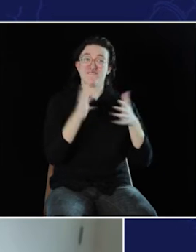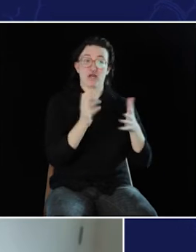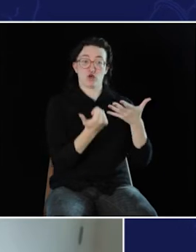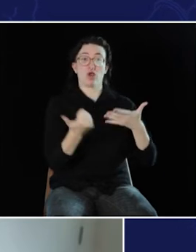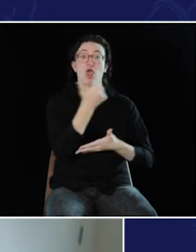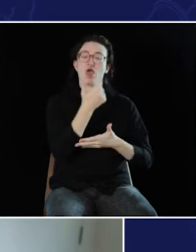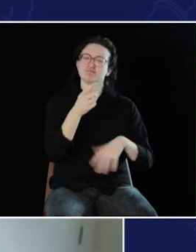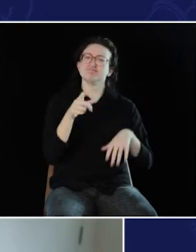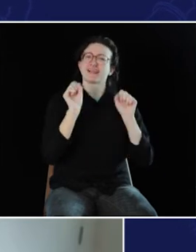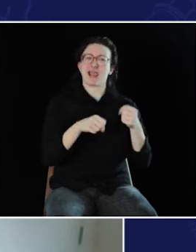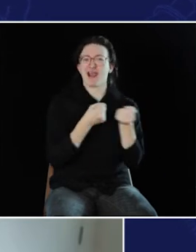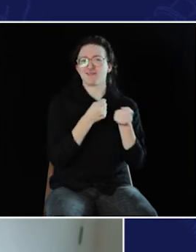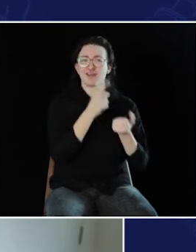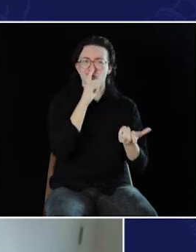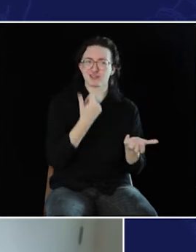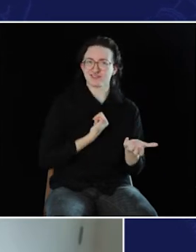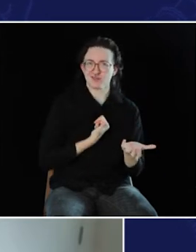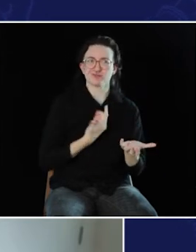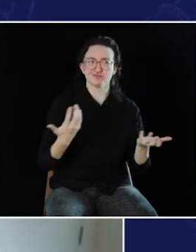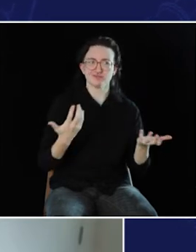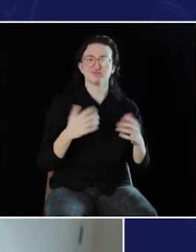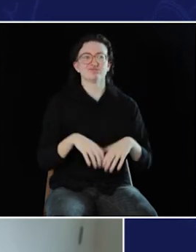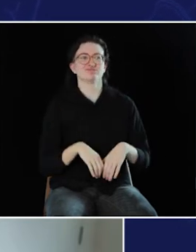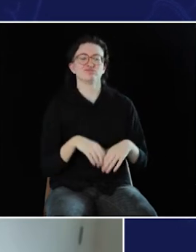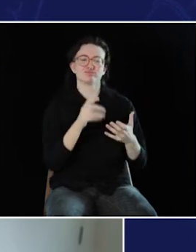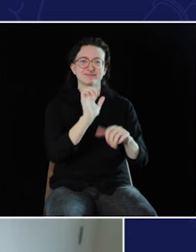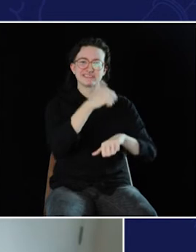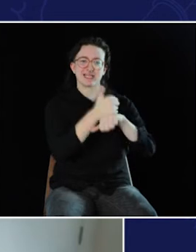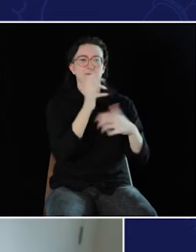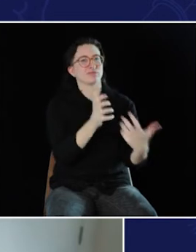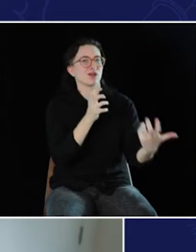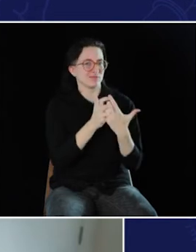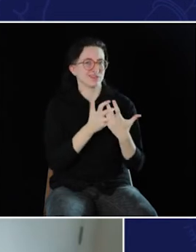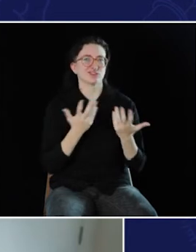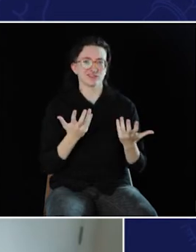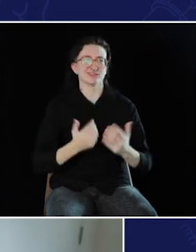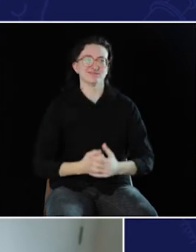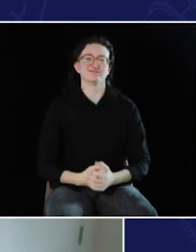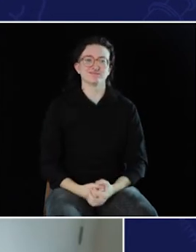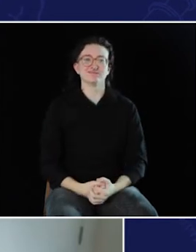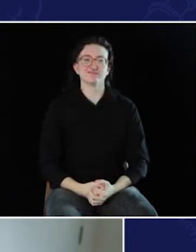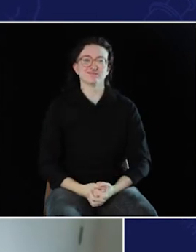and on your own to really advocate for yourself and set things up how you need them.